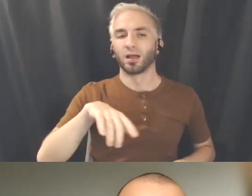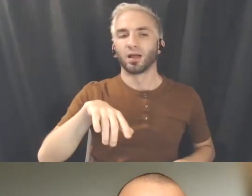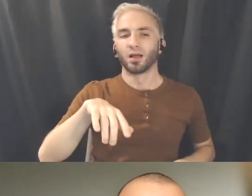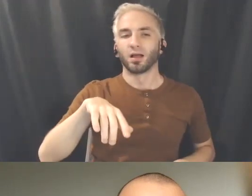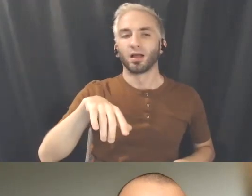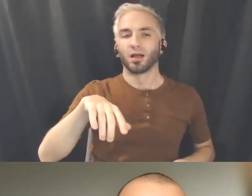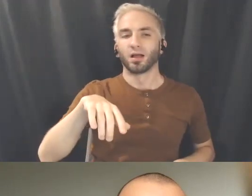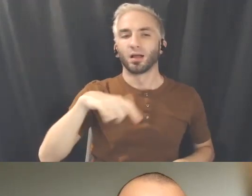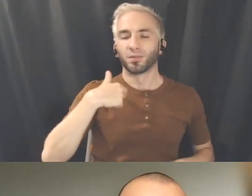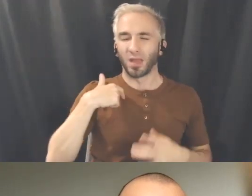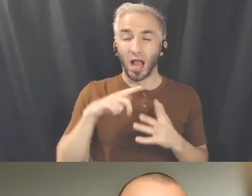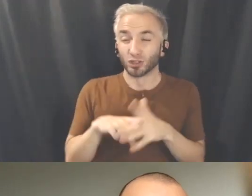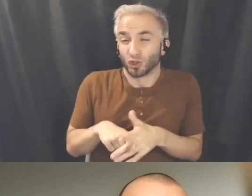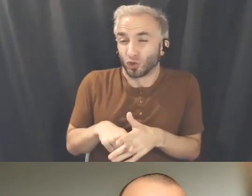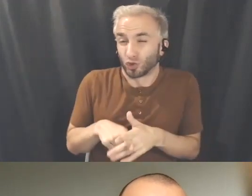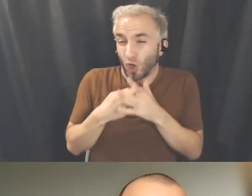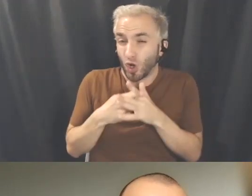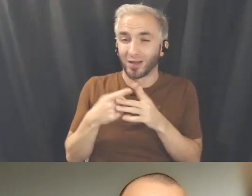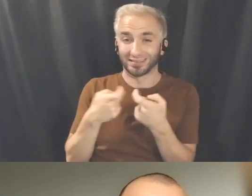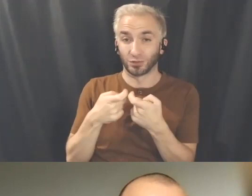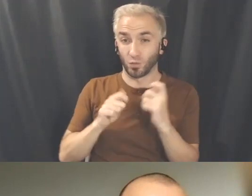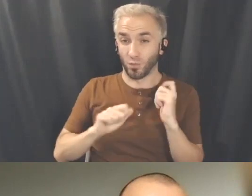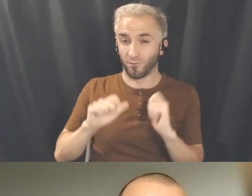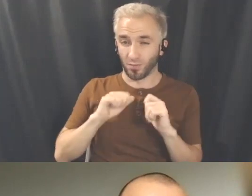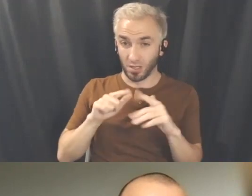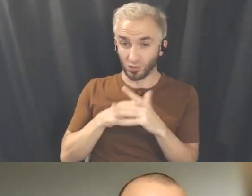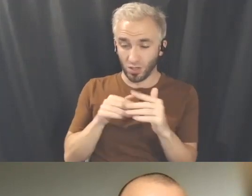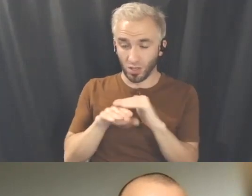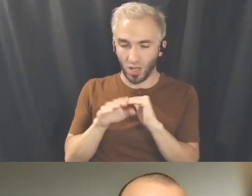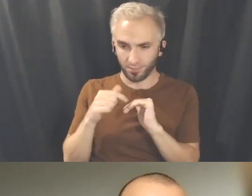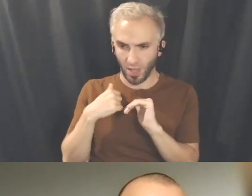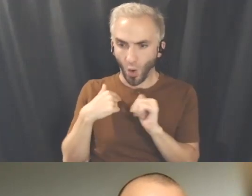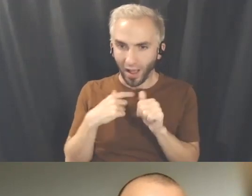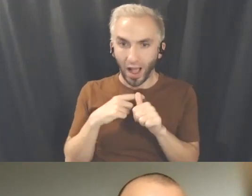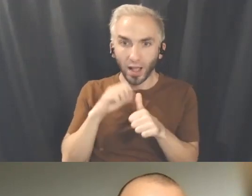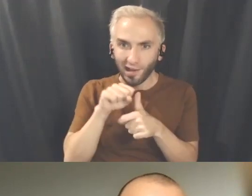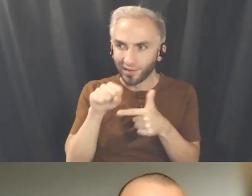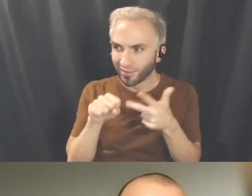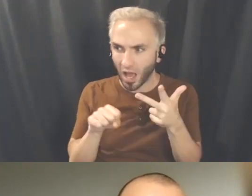into digital performance, I was like, oh my God I can do all this stuff with this software.